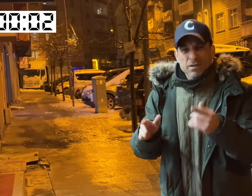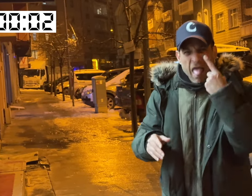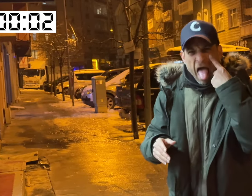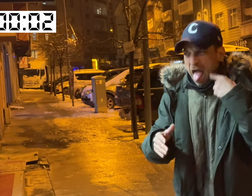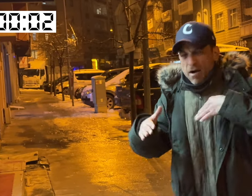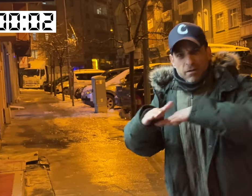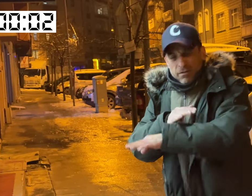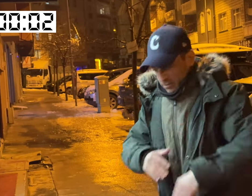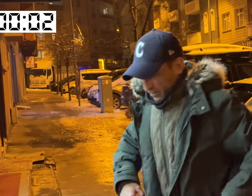Let's have a look inside.